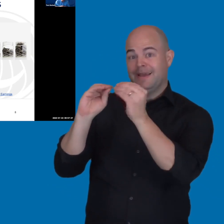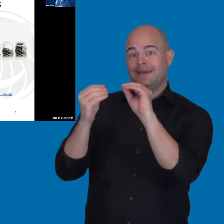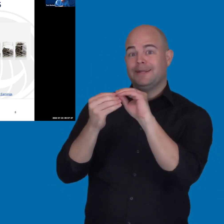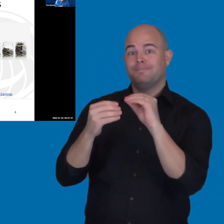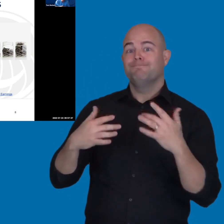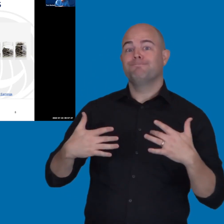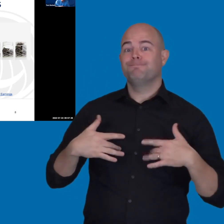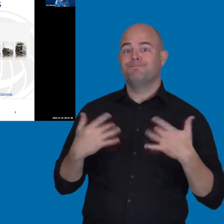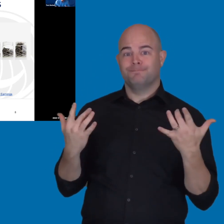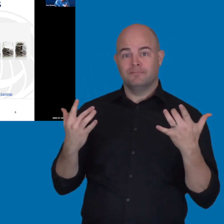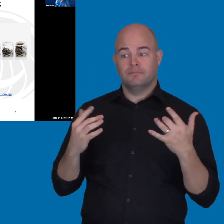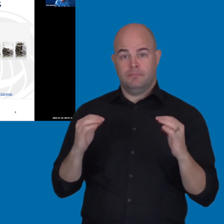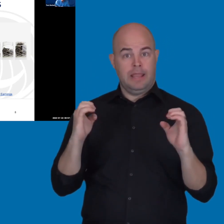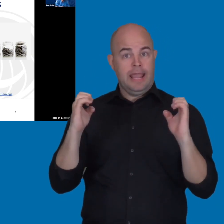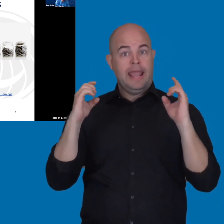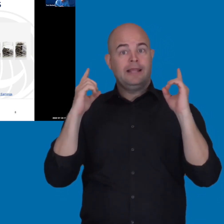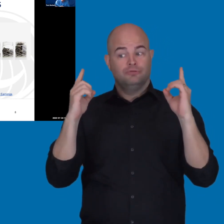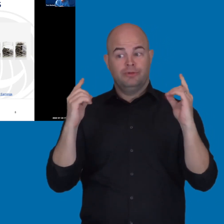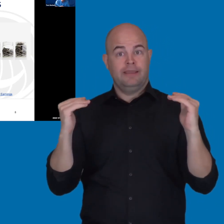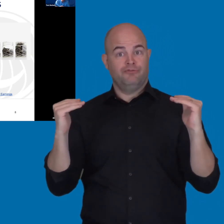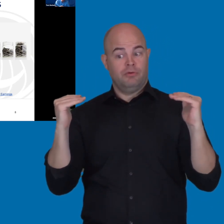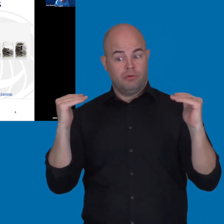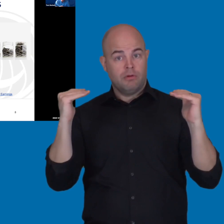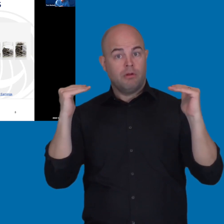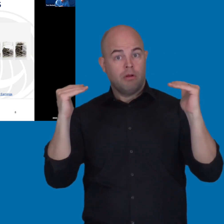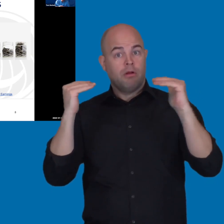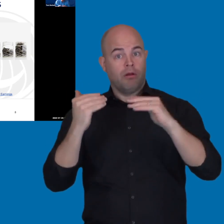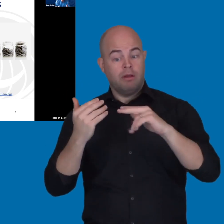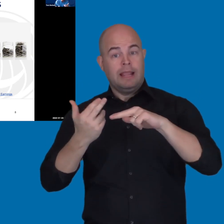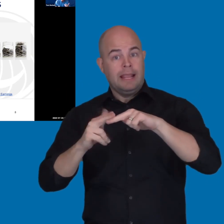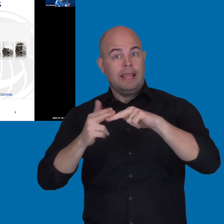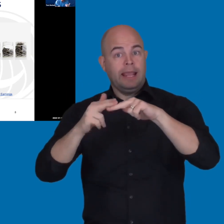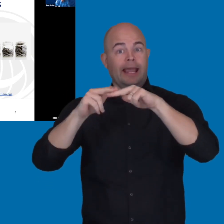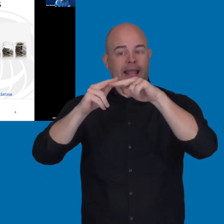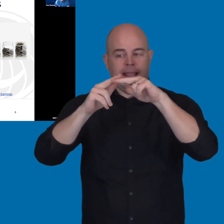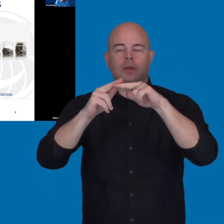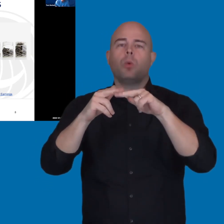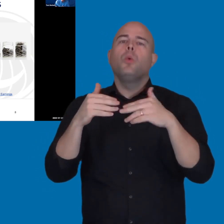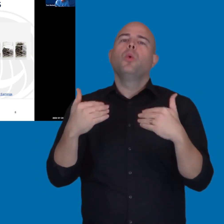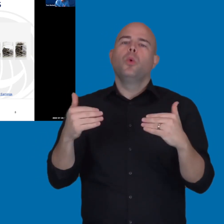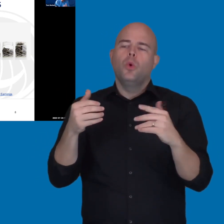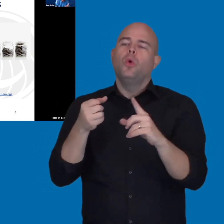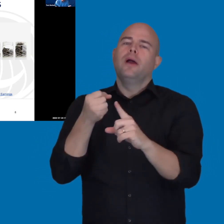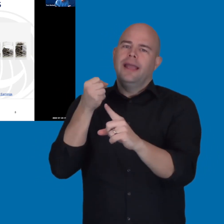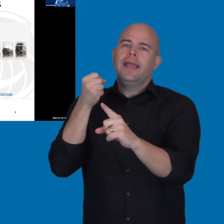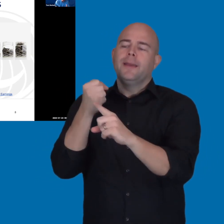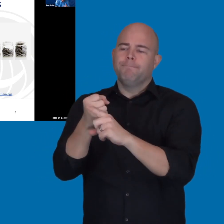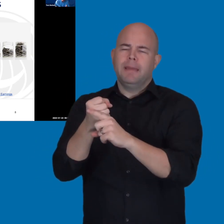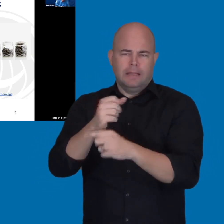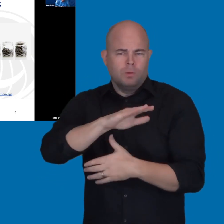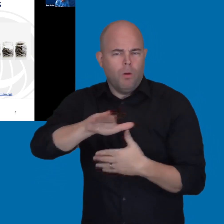that as you increase your educational attainment, it really has a big impact on all groups, but especially